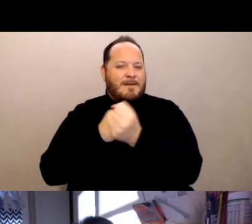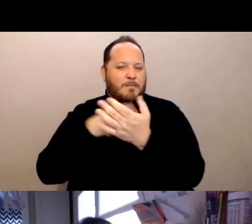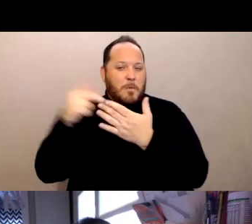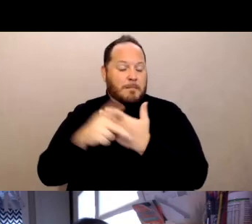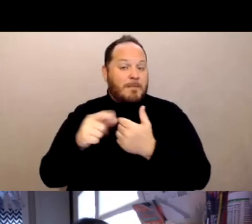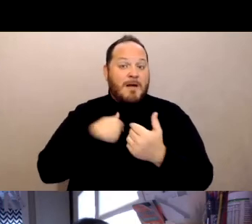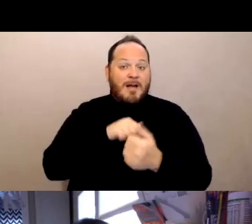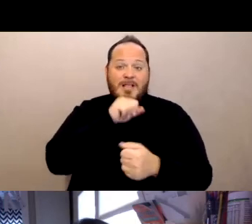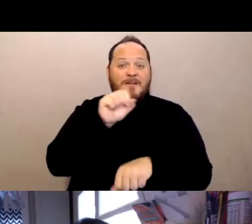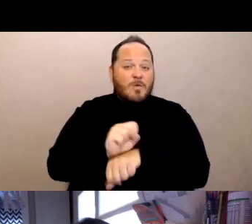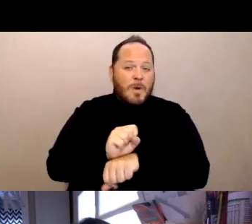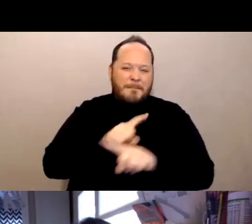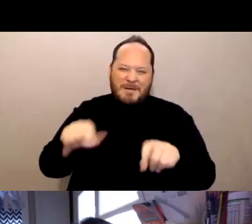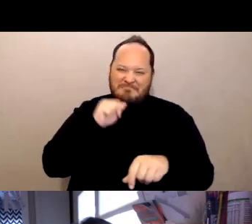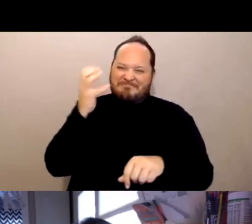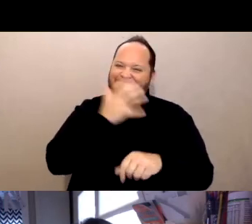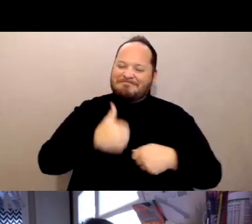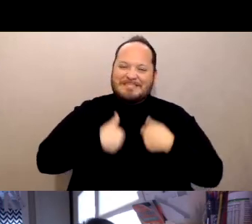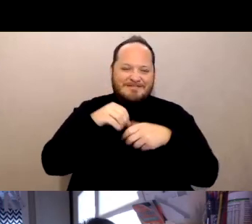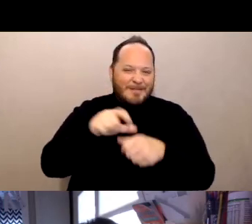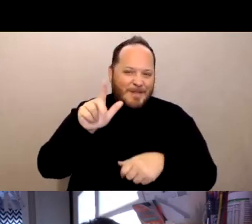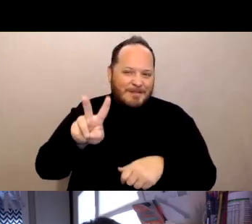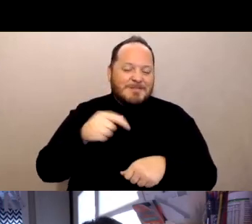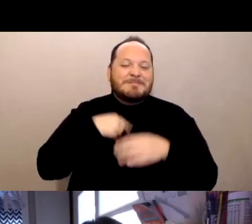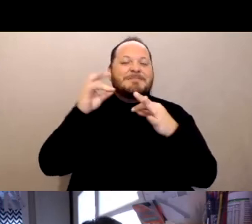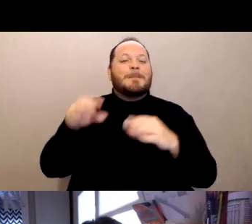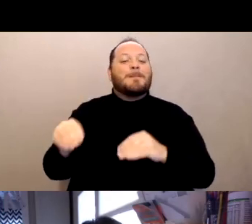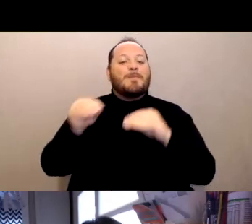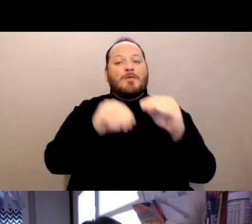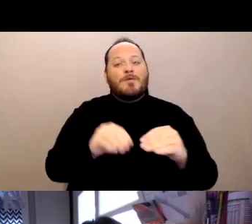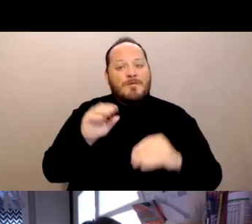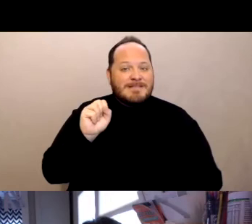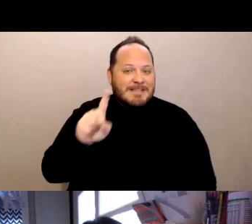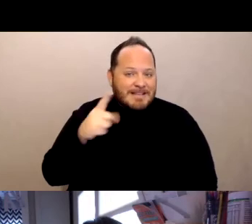but I didn't like living in Las Vegas so much. So I moved to San Diego and became an attorney